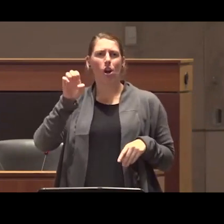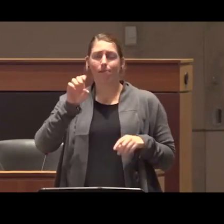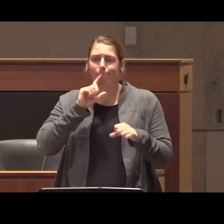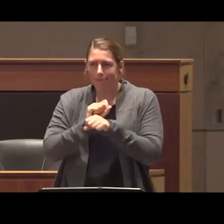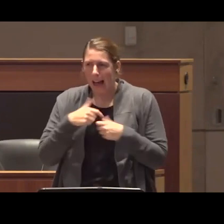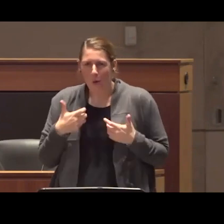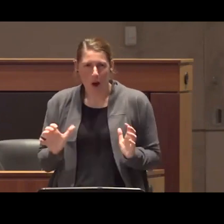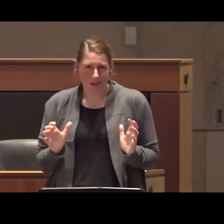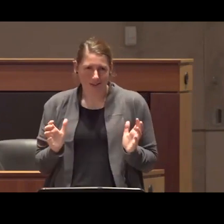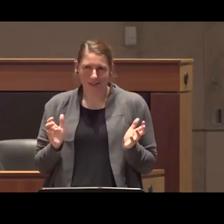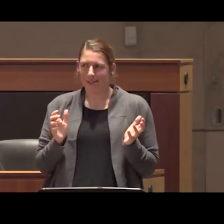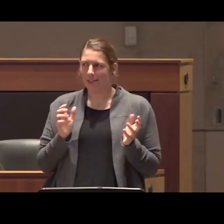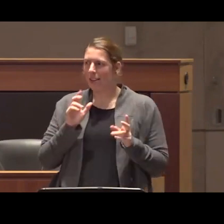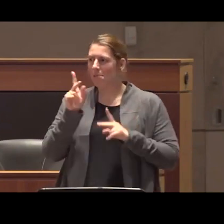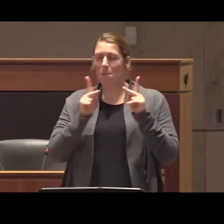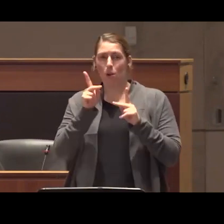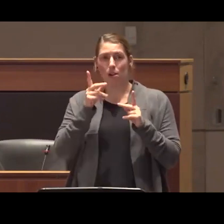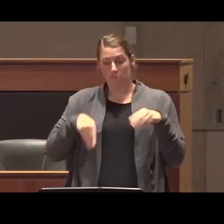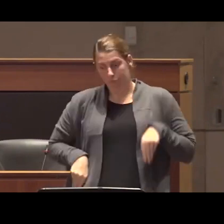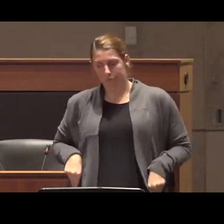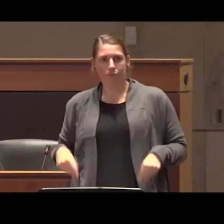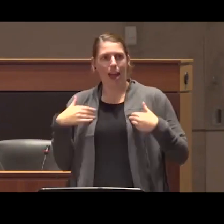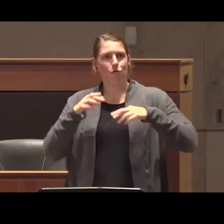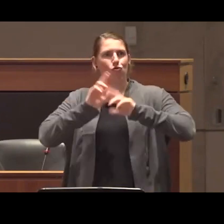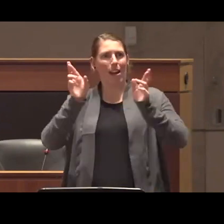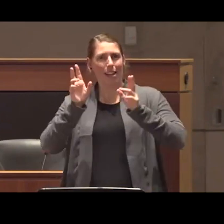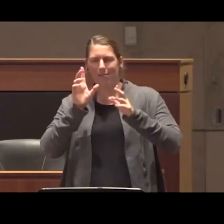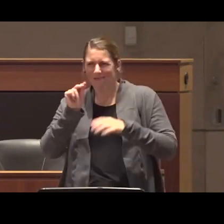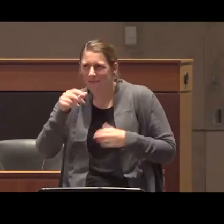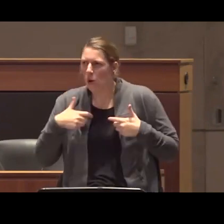all of us to be having to carry no lock Zone all the time I don't want us to be fighting over safe